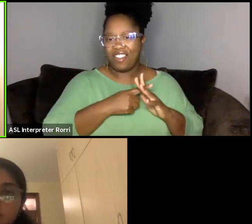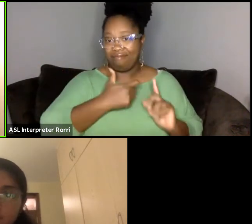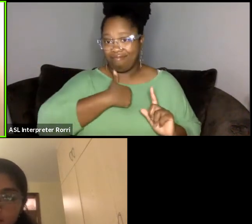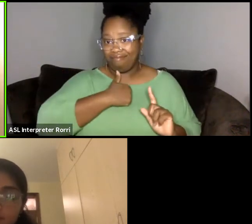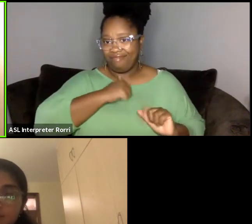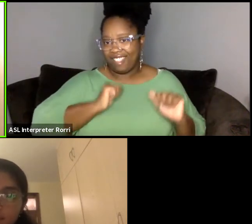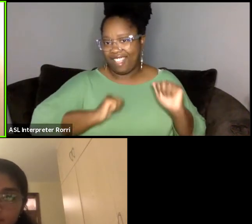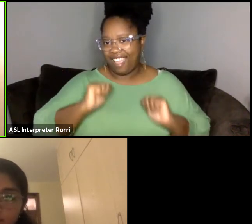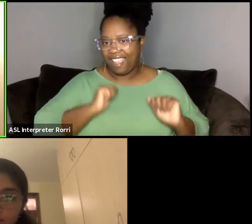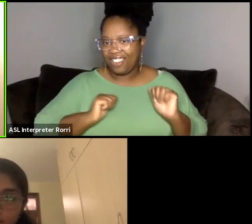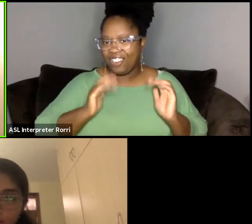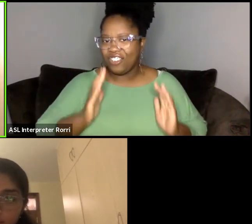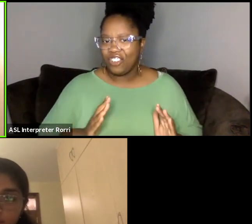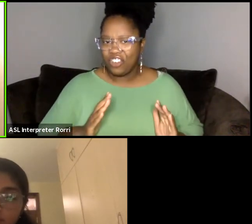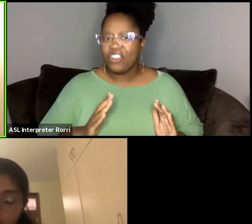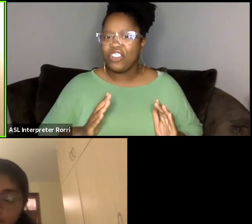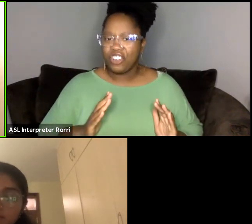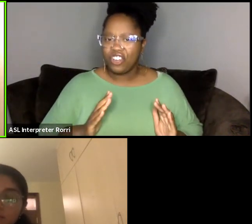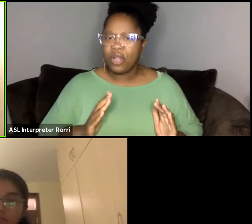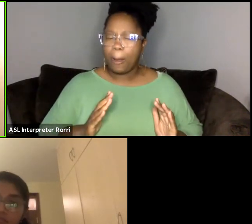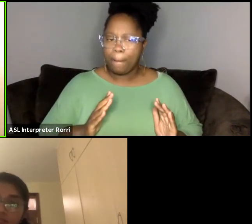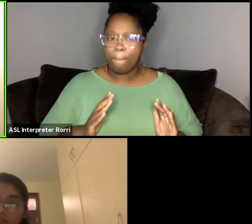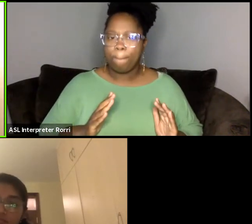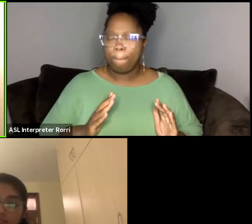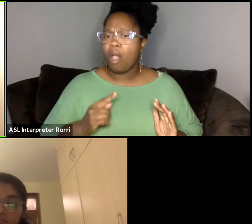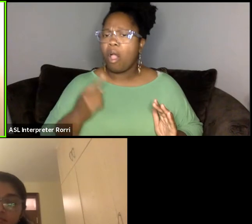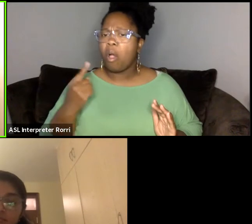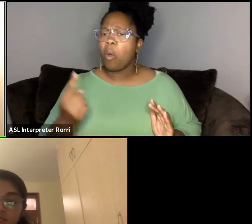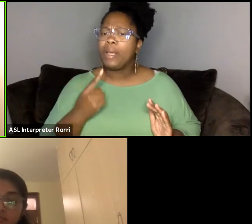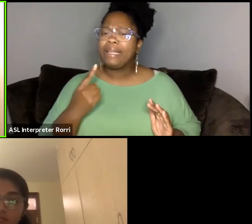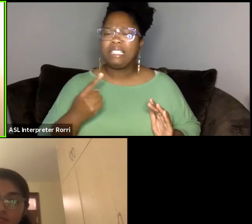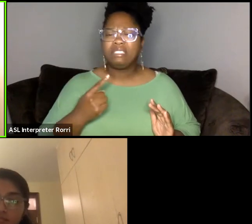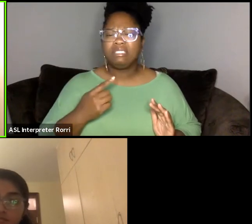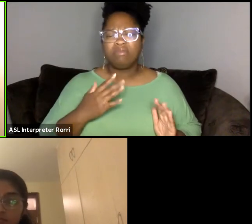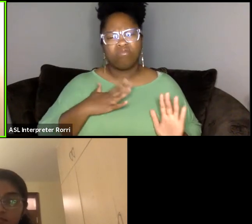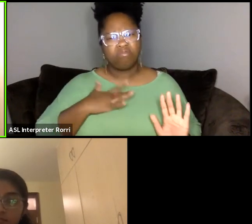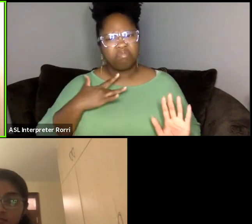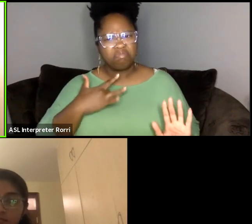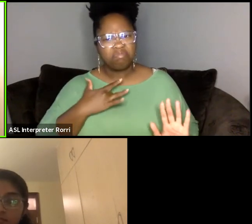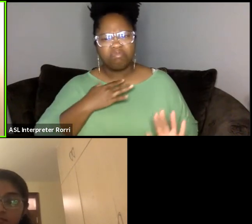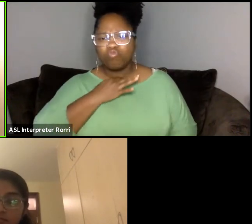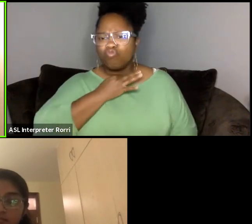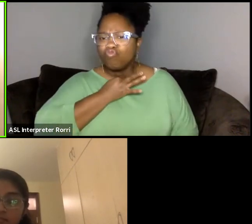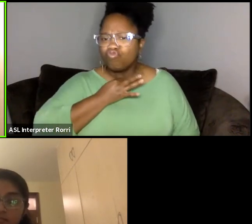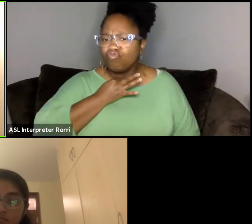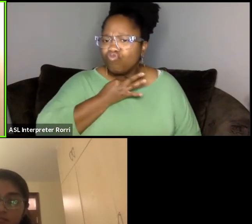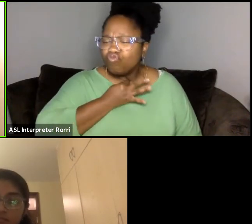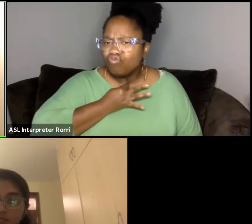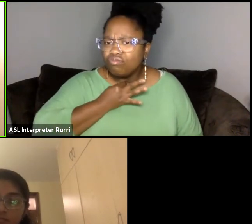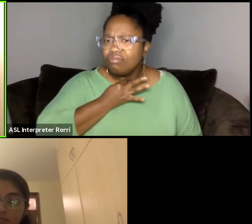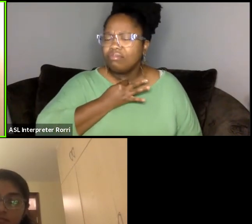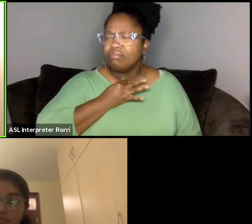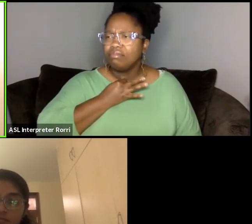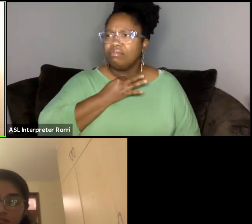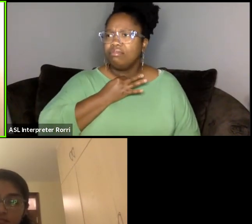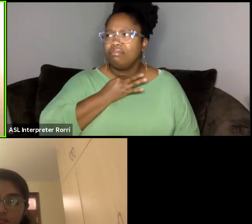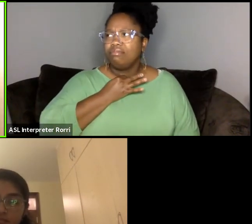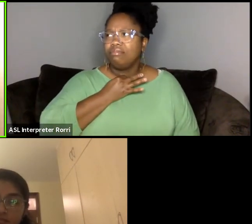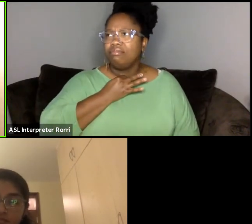who was always very curious about, I guess you could say interdisciplinary study